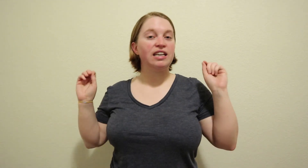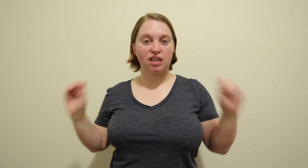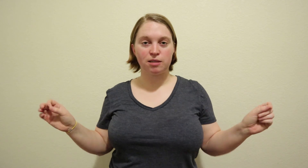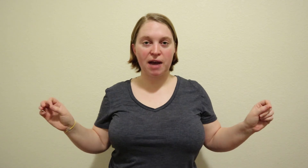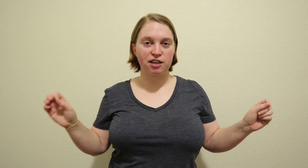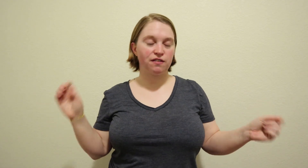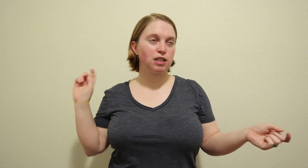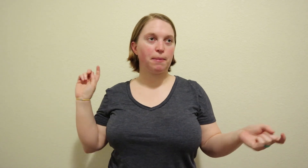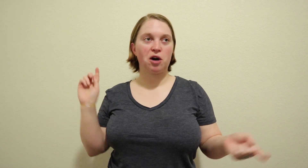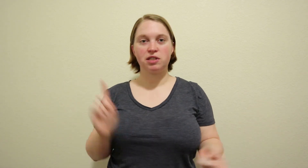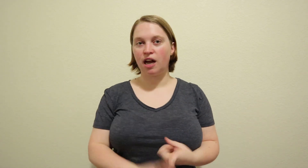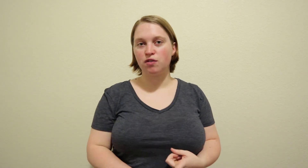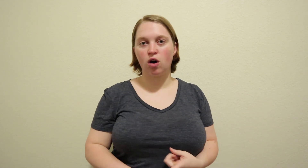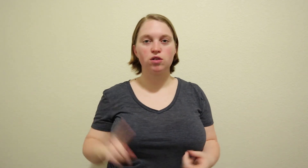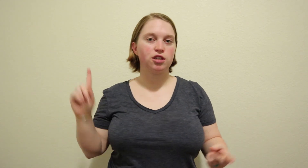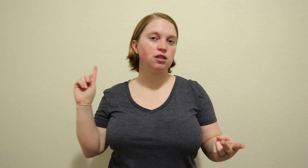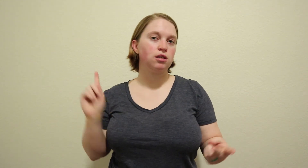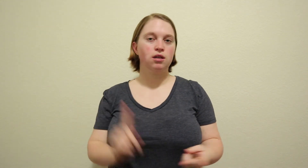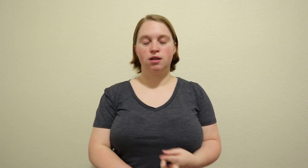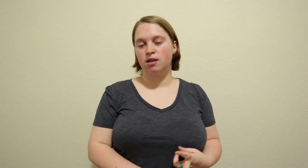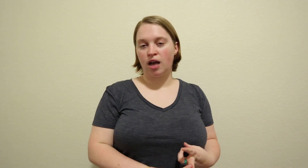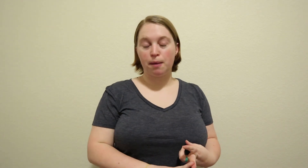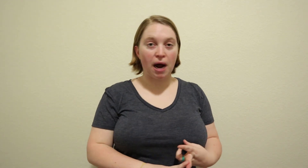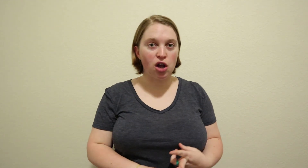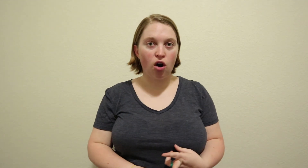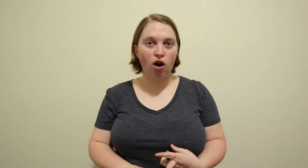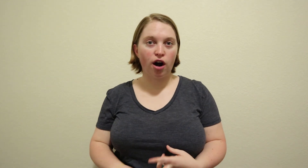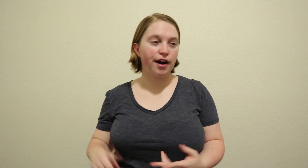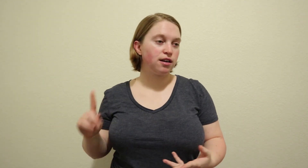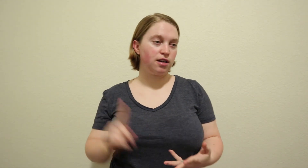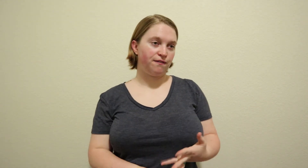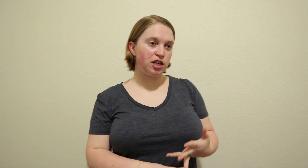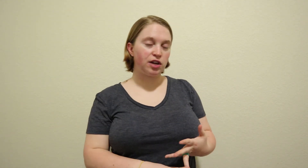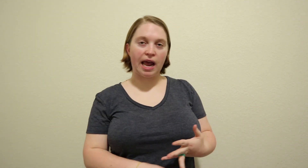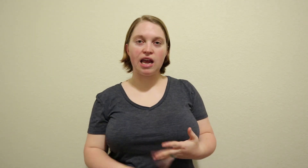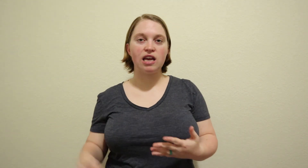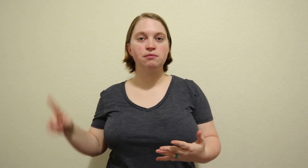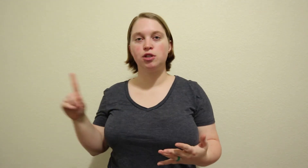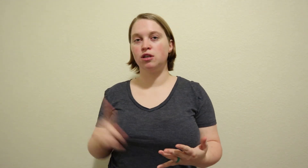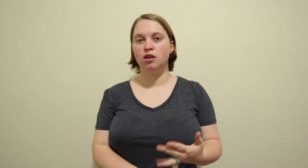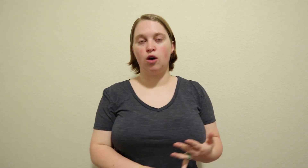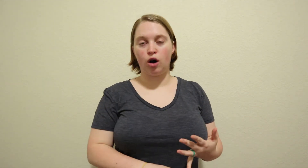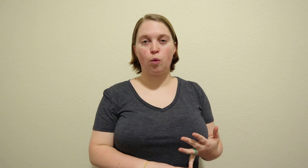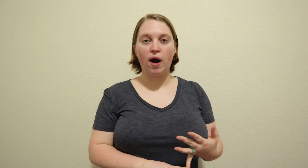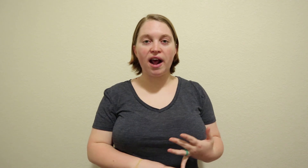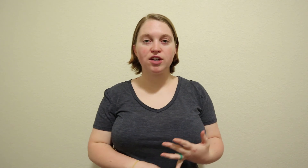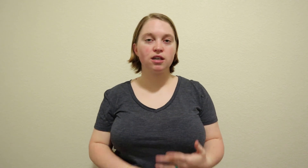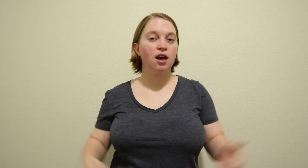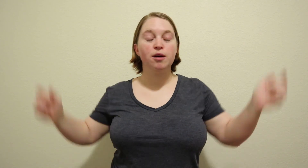doesn't matter if it's about deaf culture, about a car, video games or whatever,